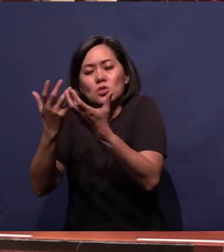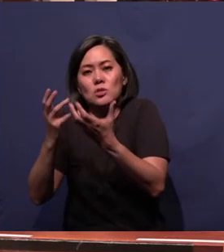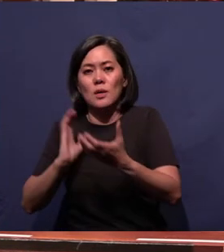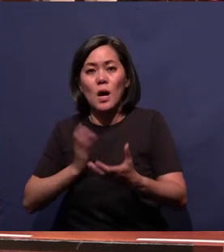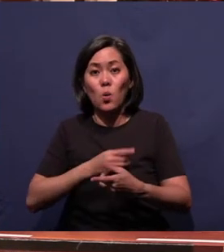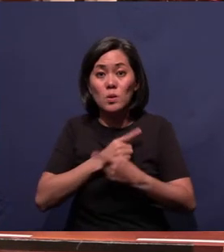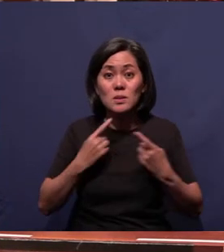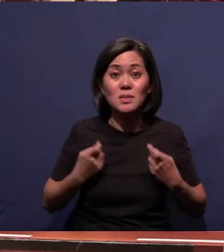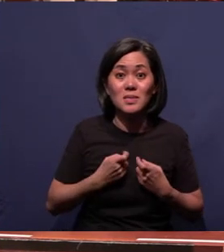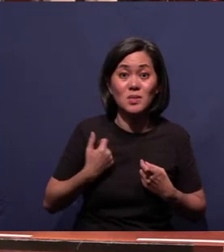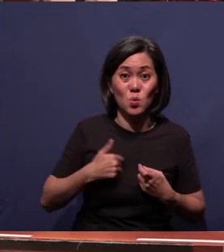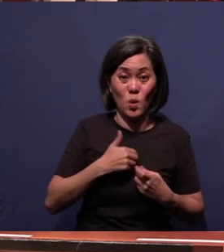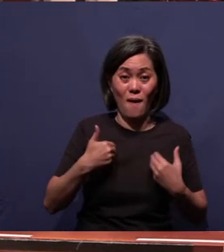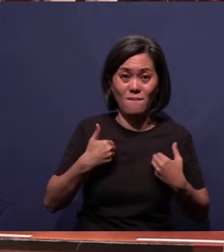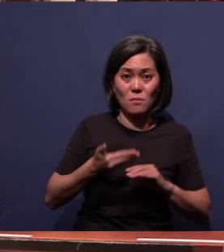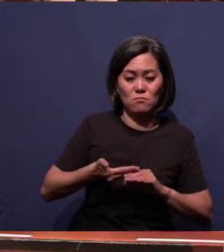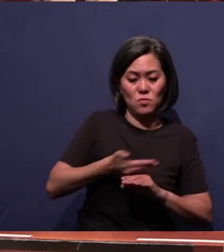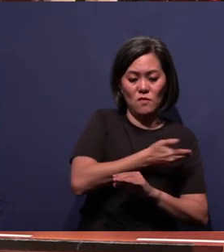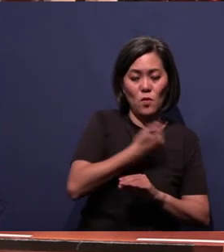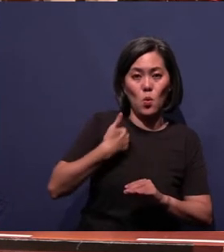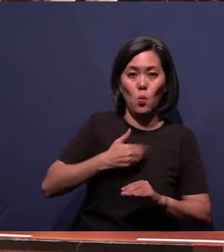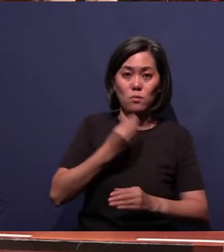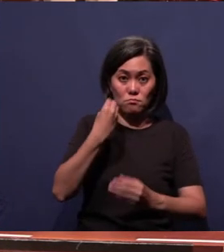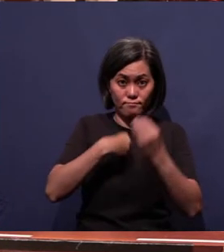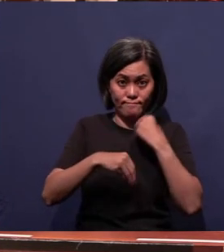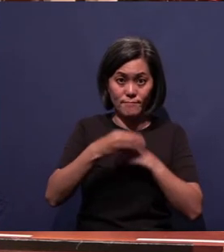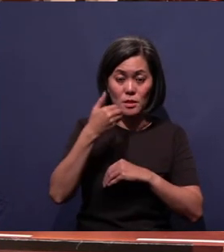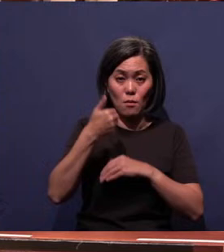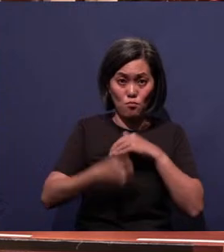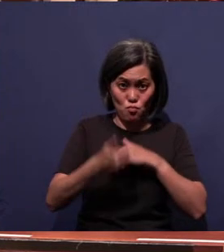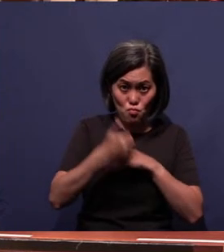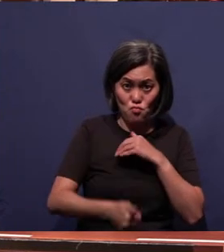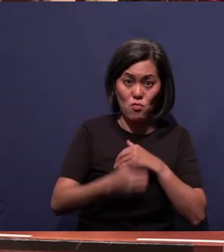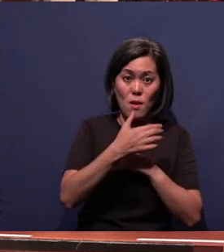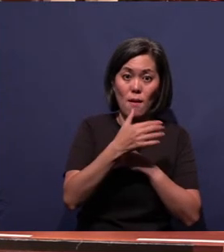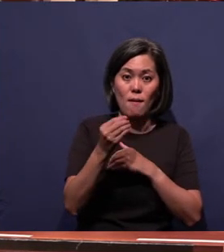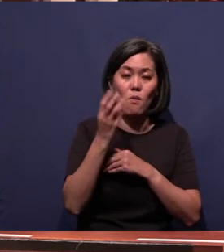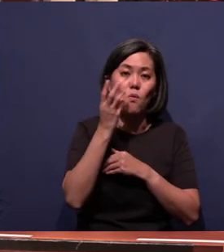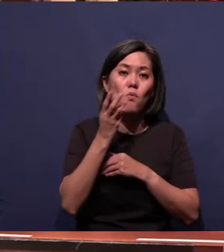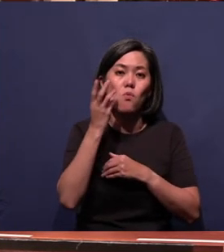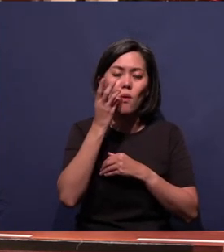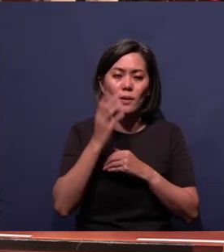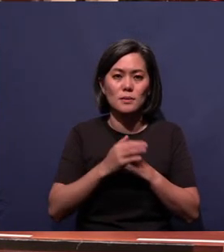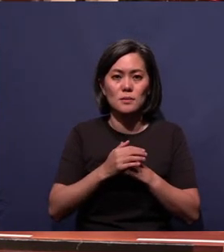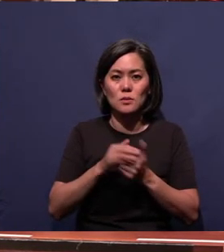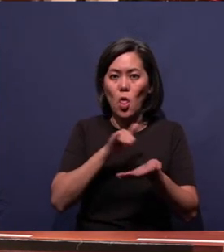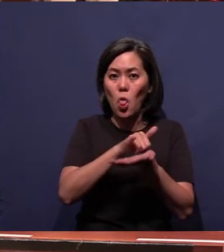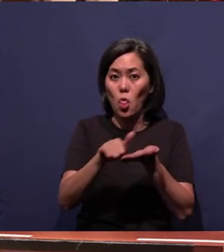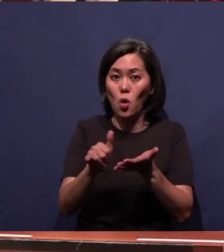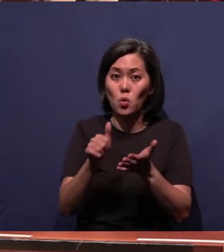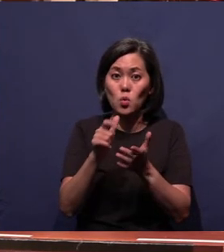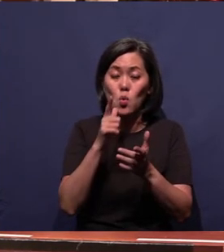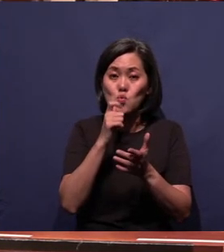that we have before we partake of the bread and wine. So if those of you who do not have the communion elements,